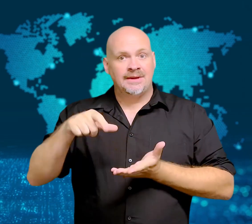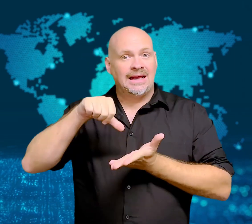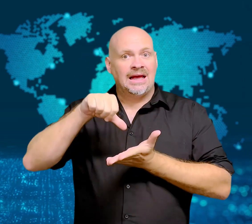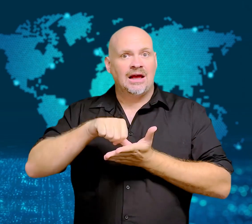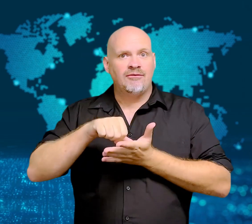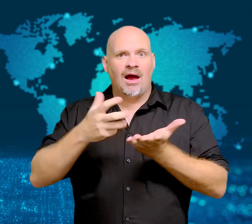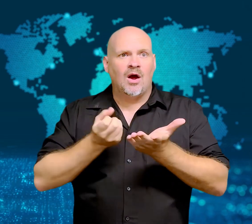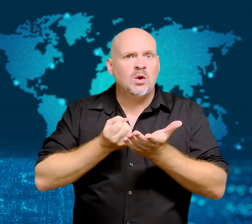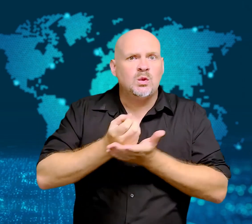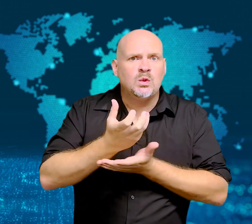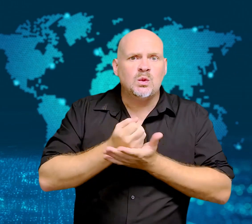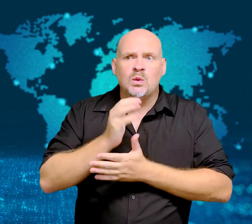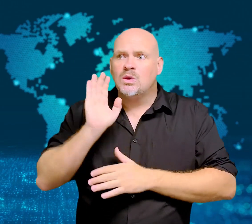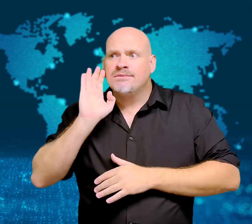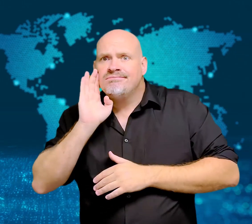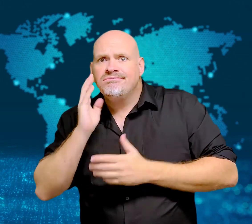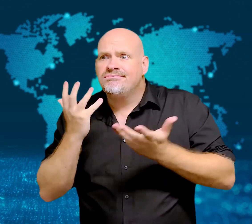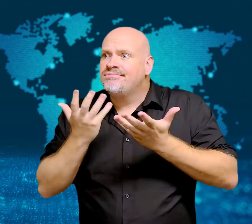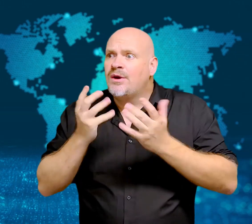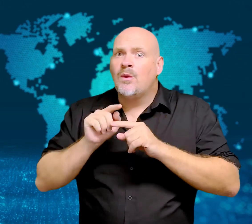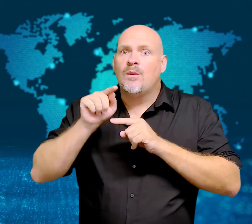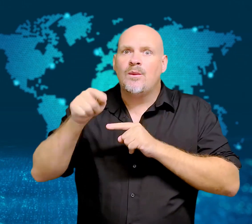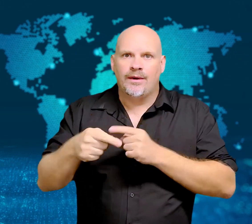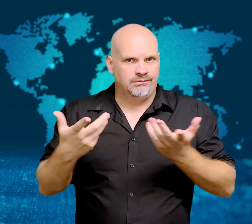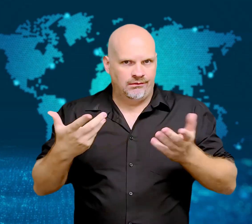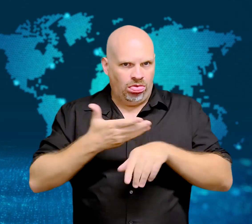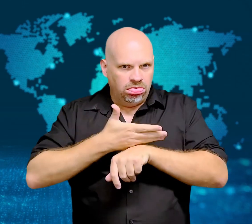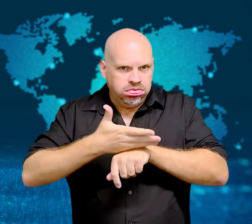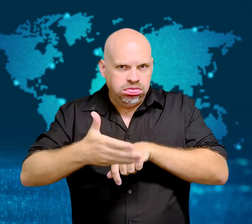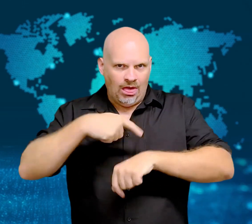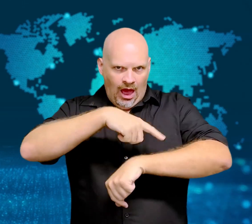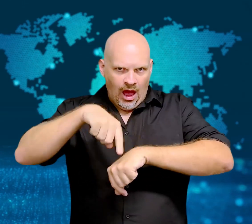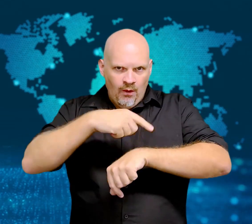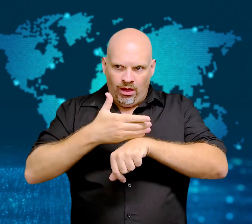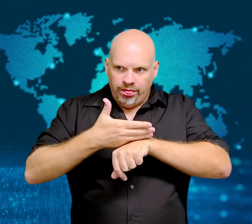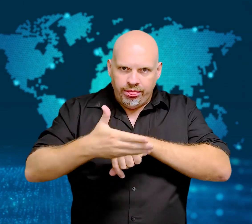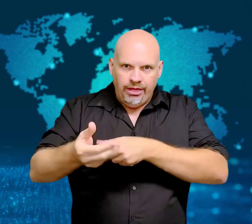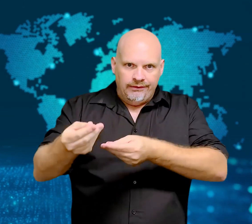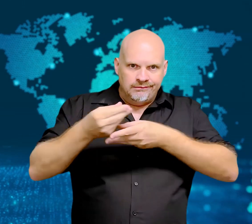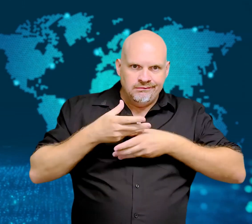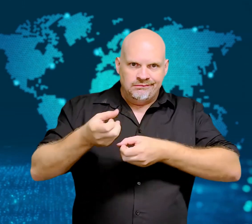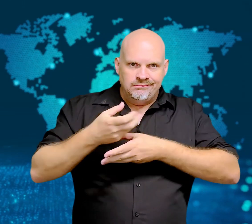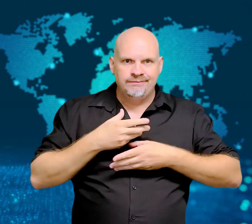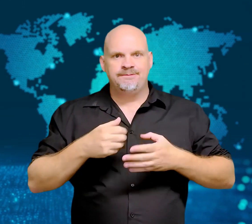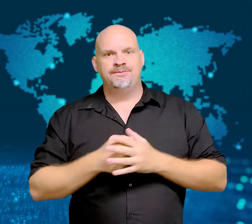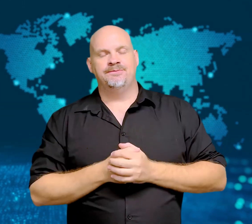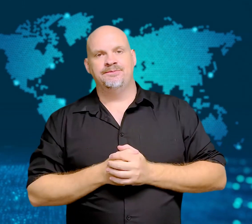and news from Iran has been delayed many hours.